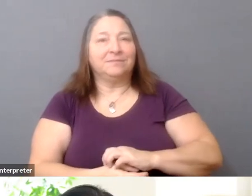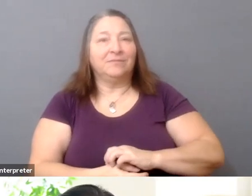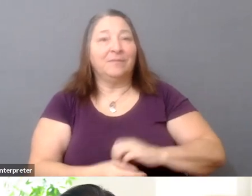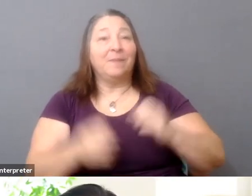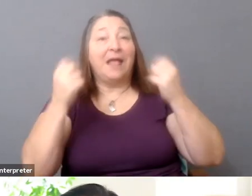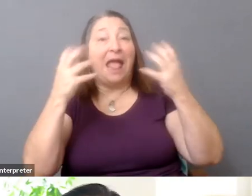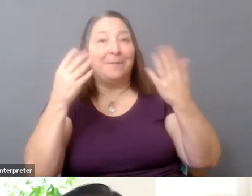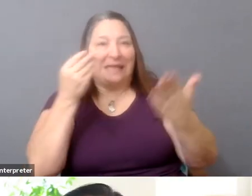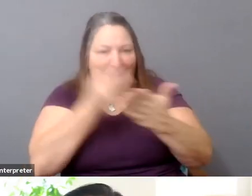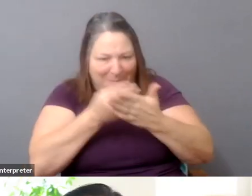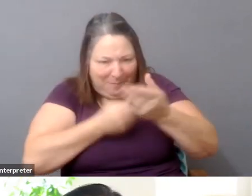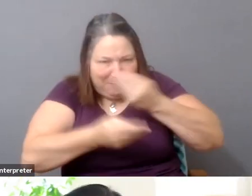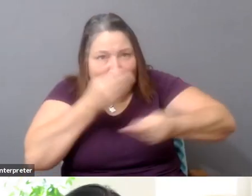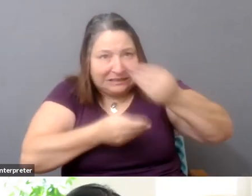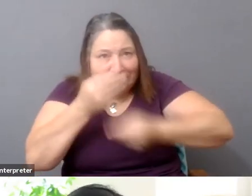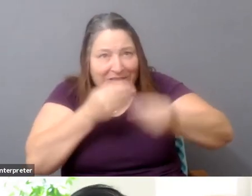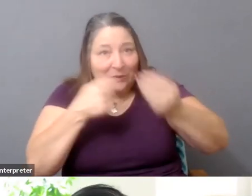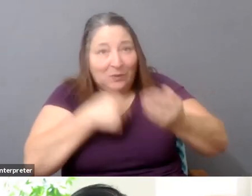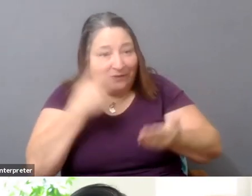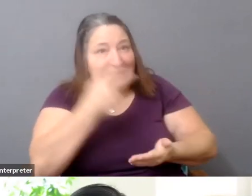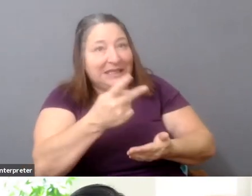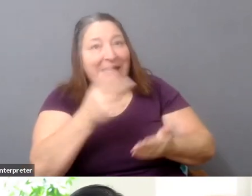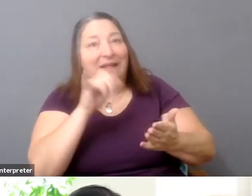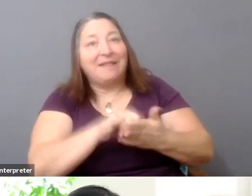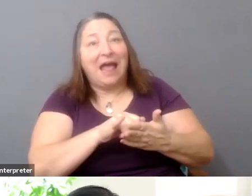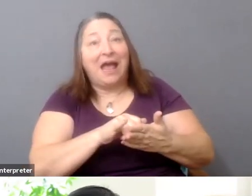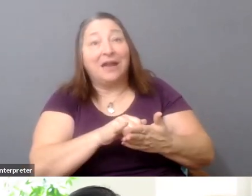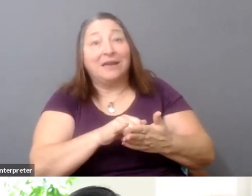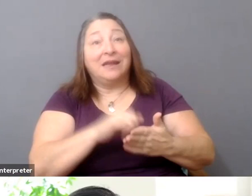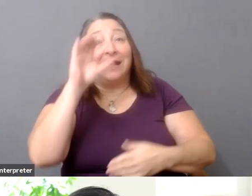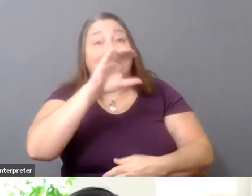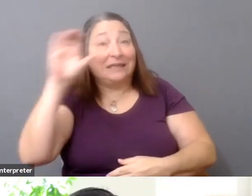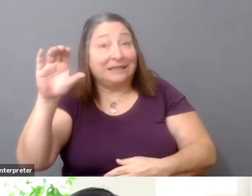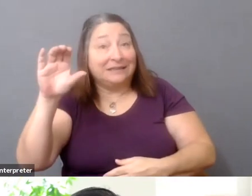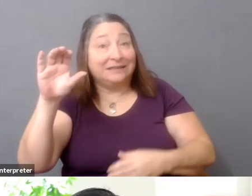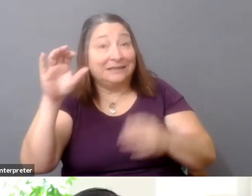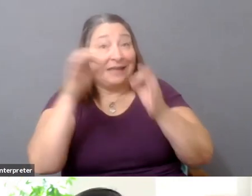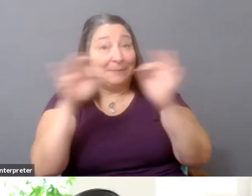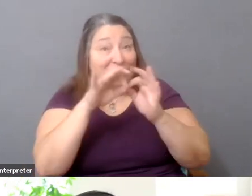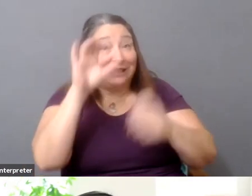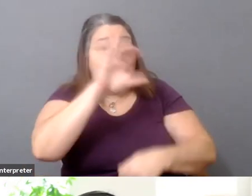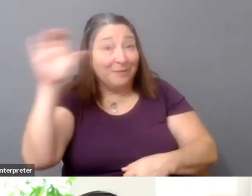seen where closed captioning was a distribution deliverable,